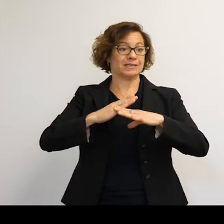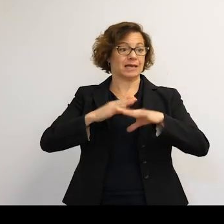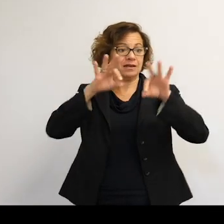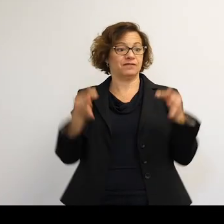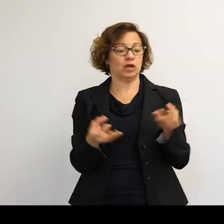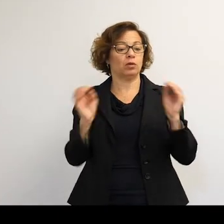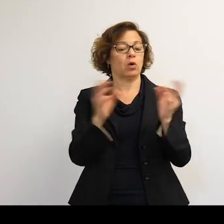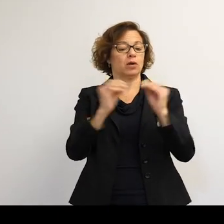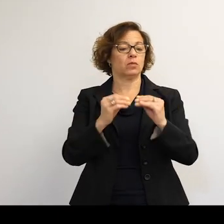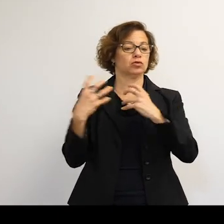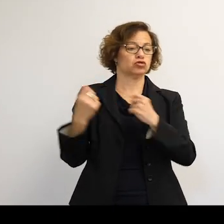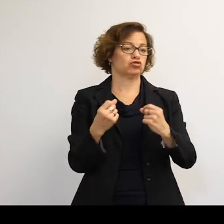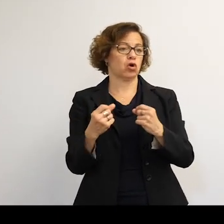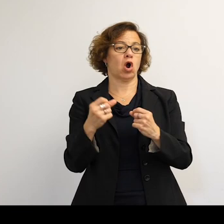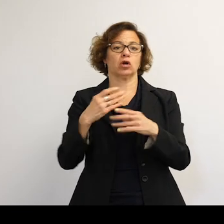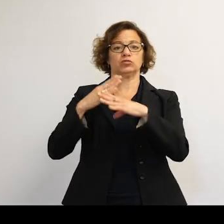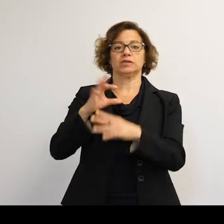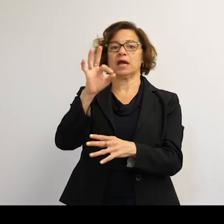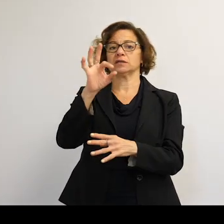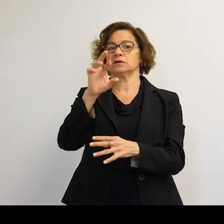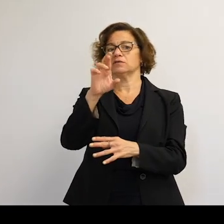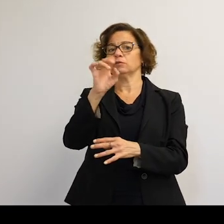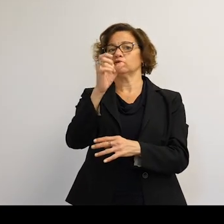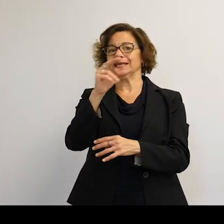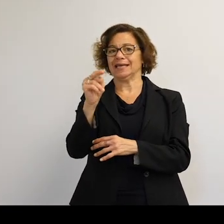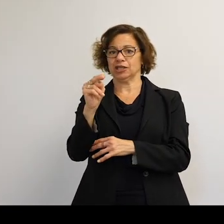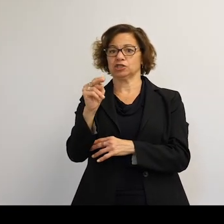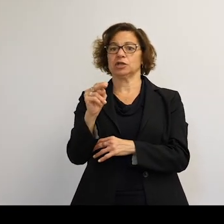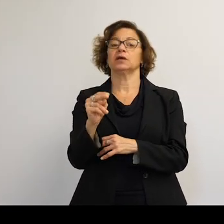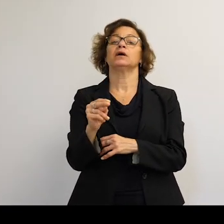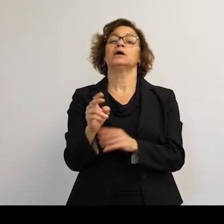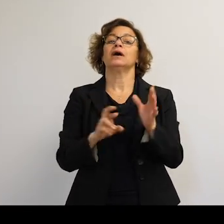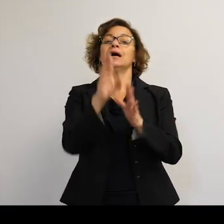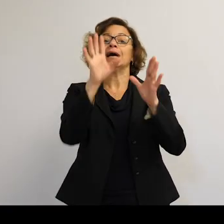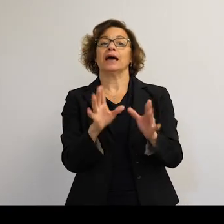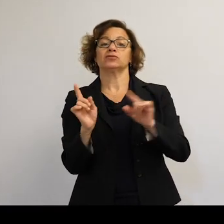because it's a real risk. Astronauts going on a return trip to Mars will be exposed to a lot of radiation.